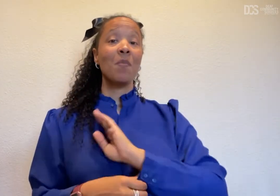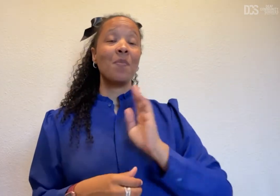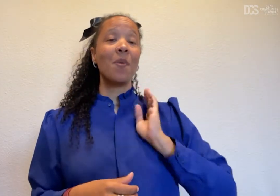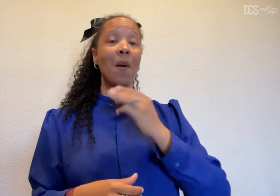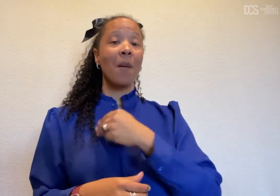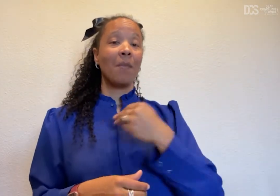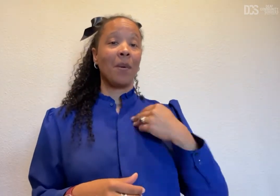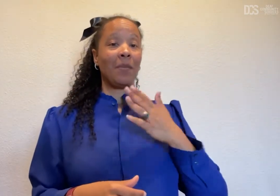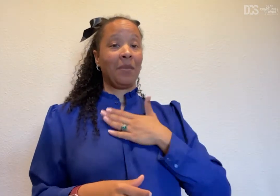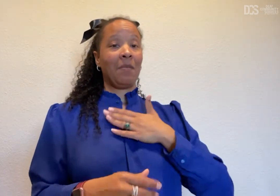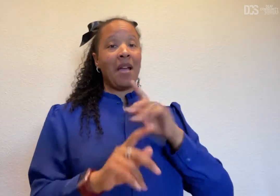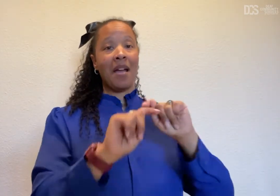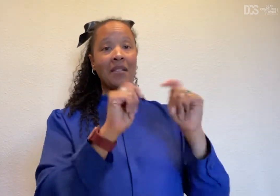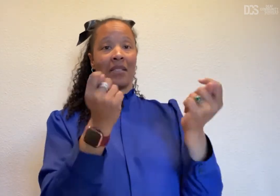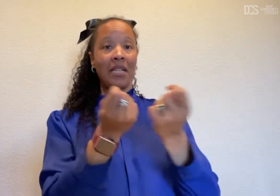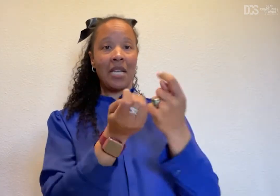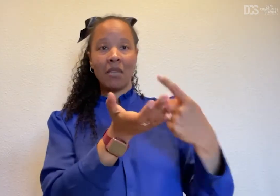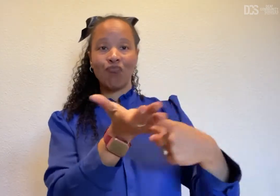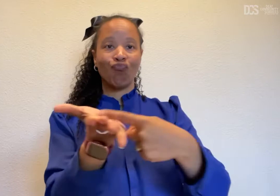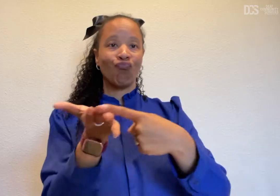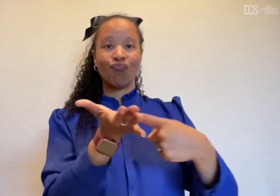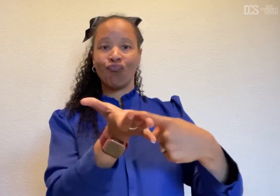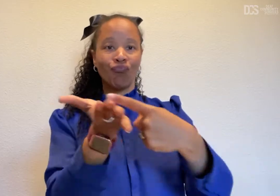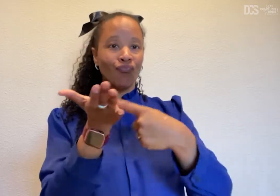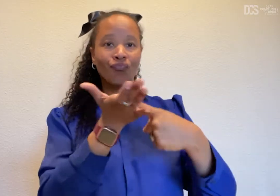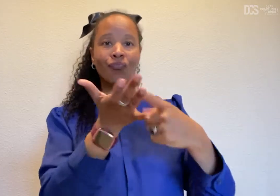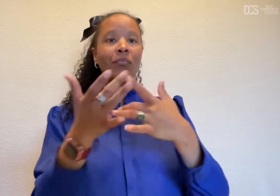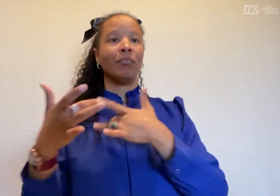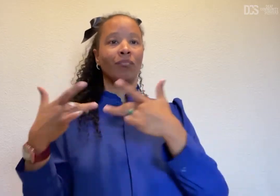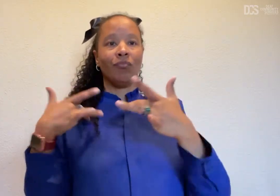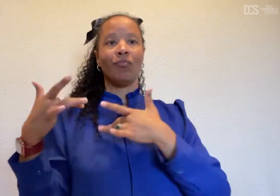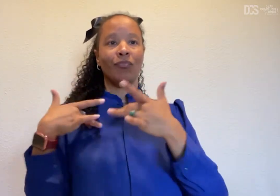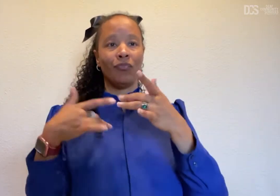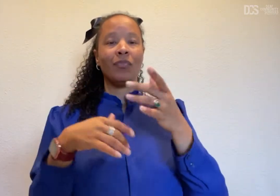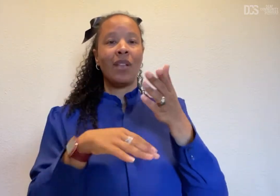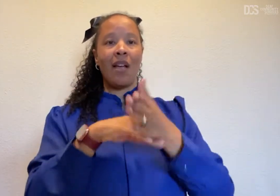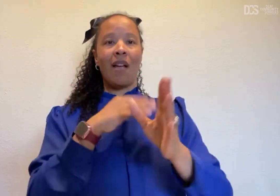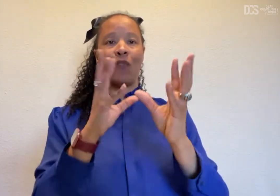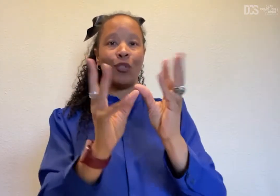The board members and my team discussed the concerns soon after